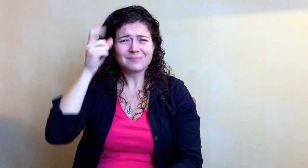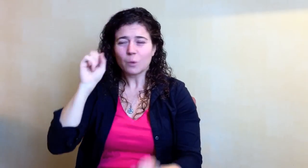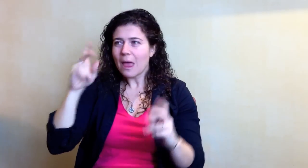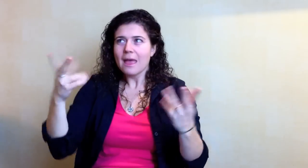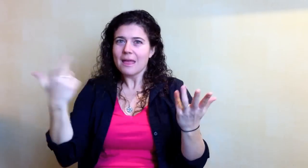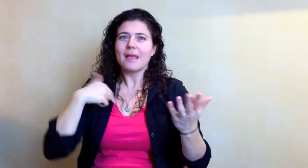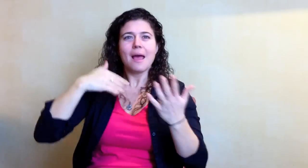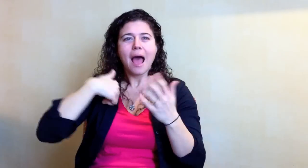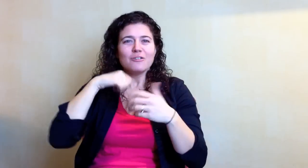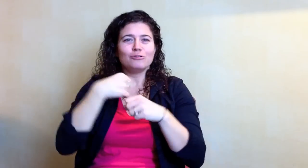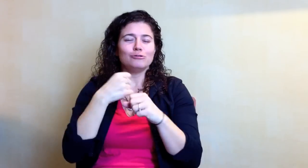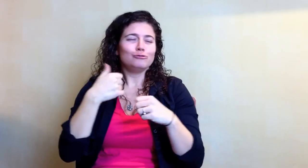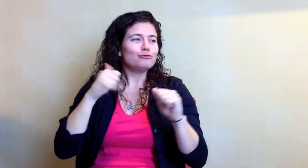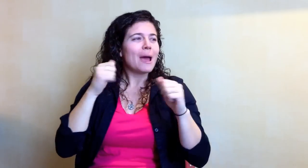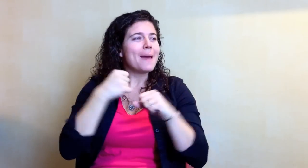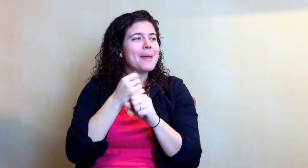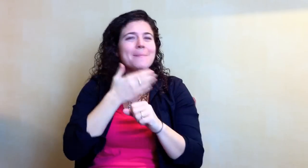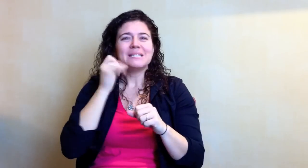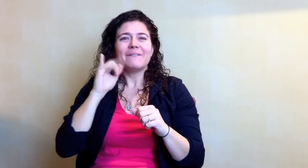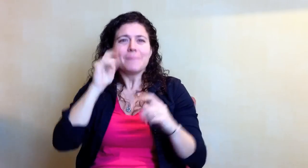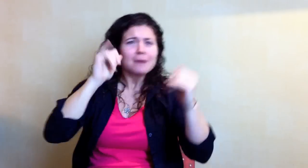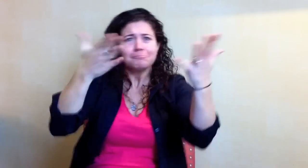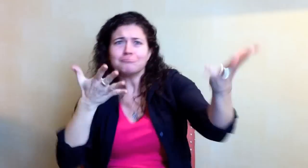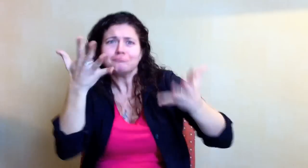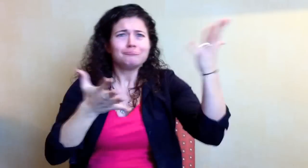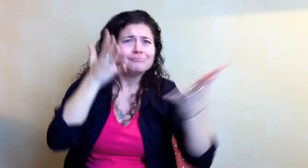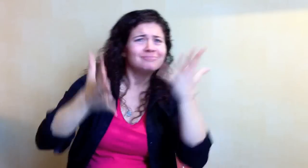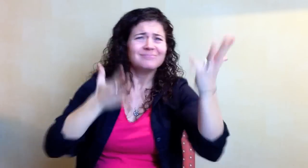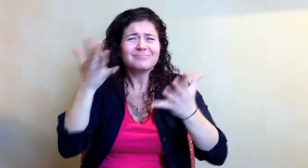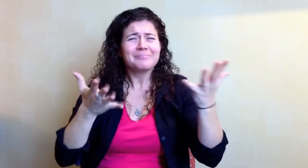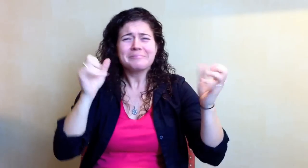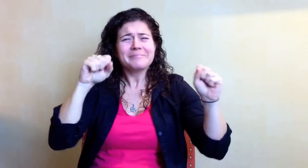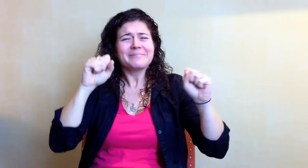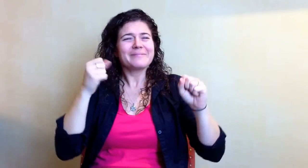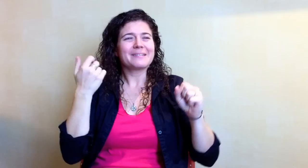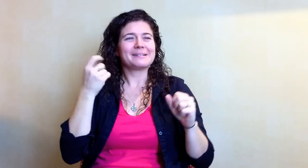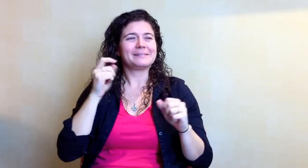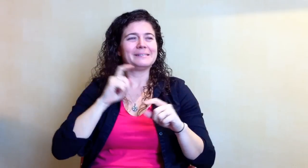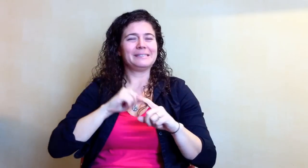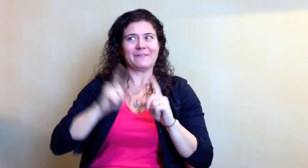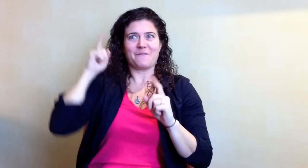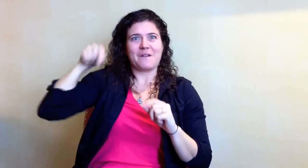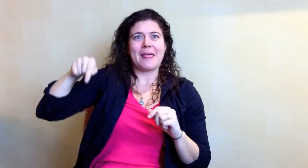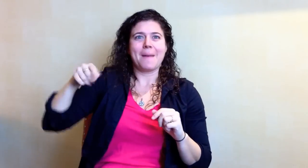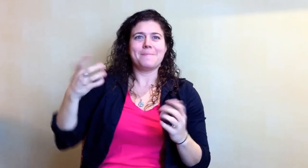Ok, I do try to make the best out of it by interacting with them. It’s different for them.